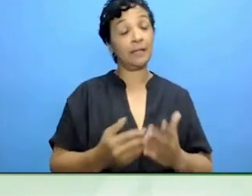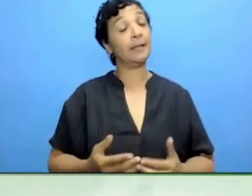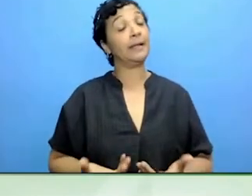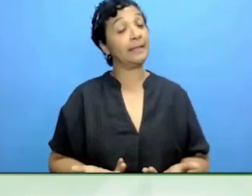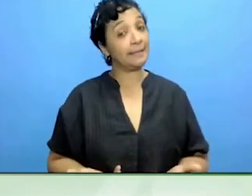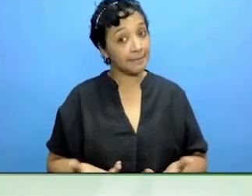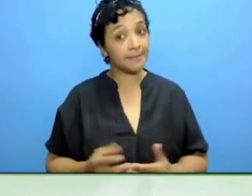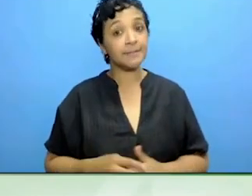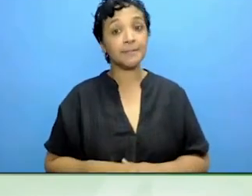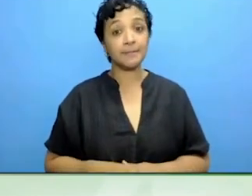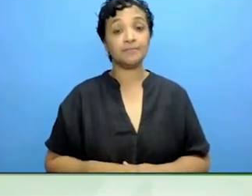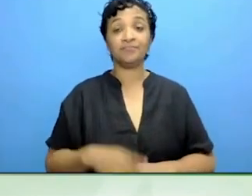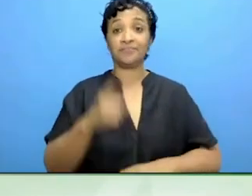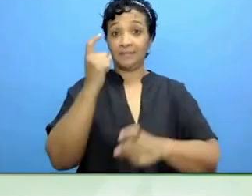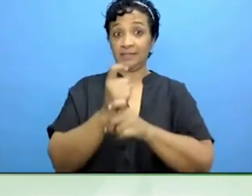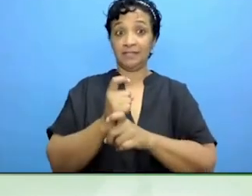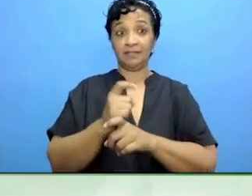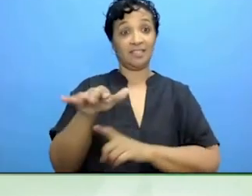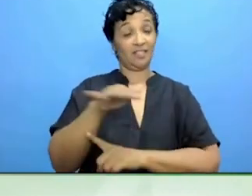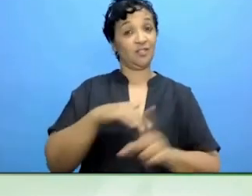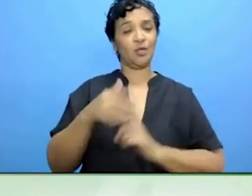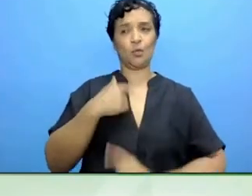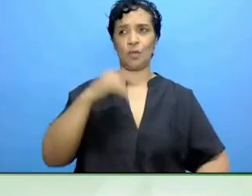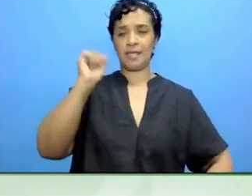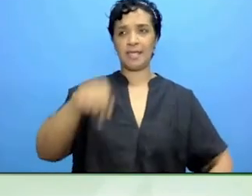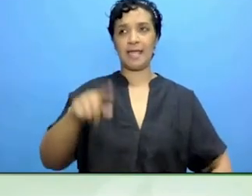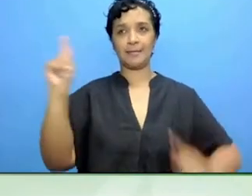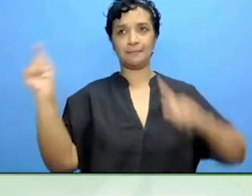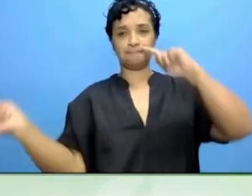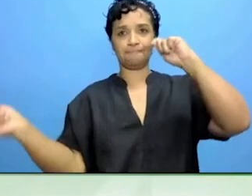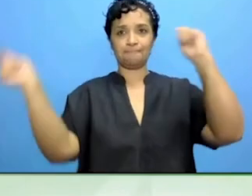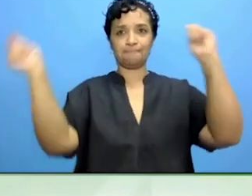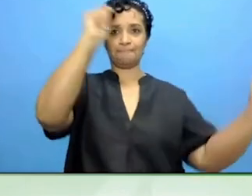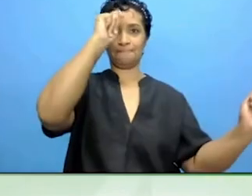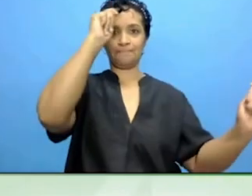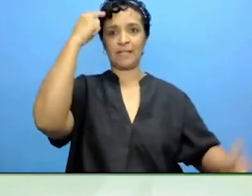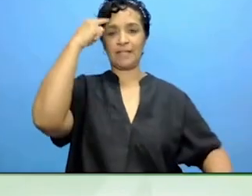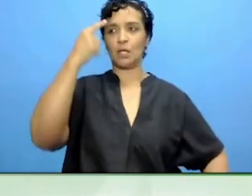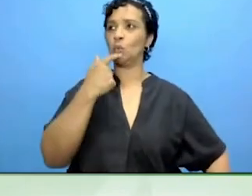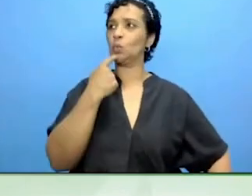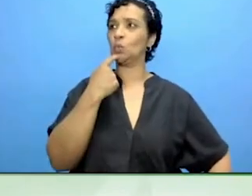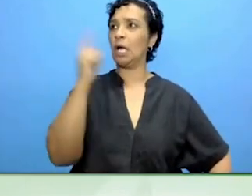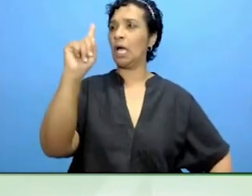We could take off the hat of going for better services and say that we